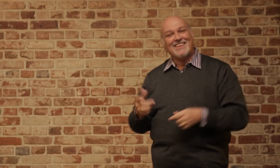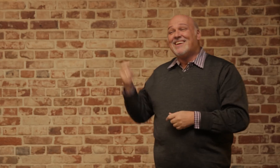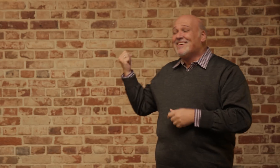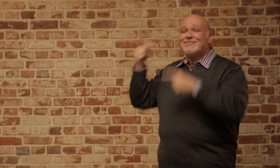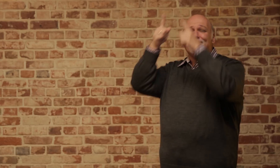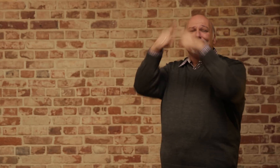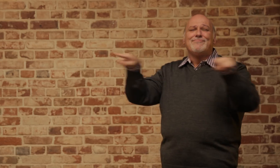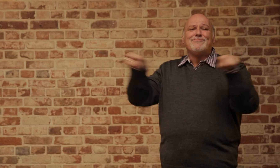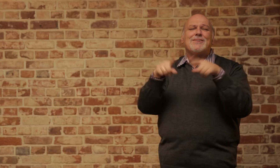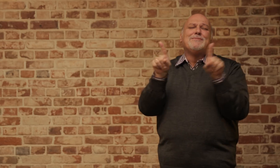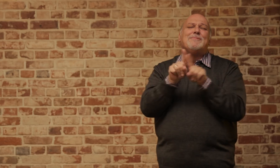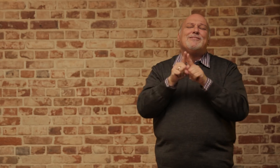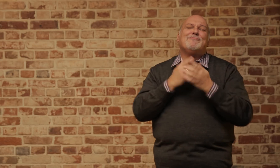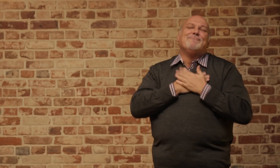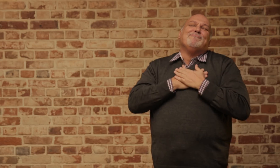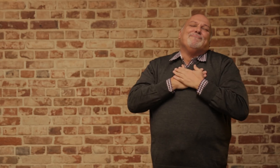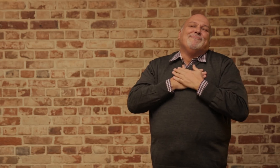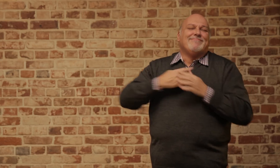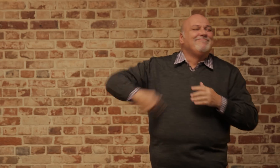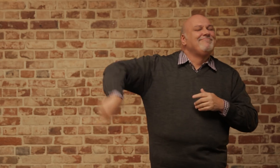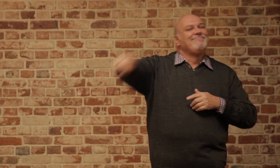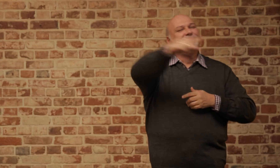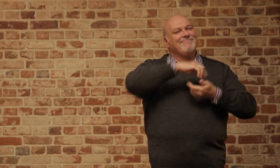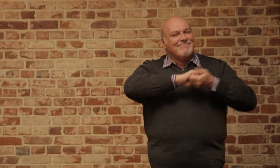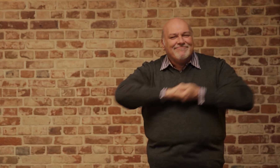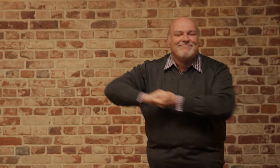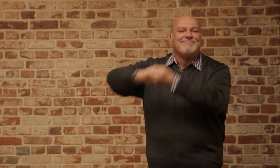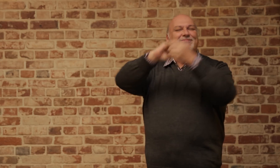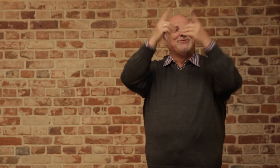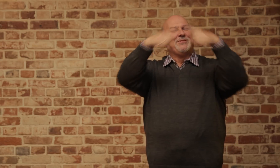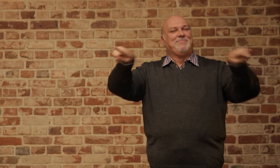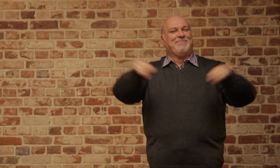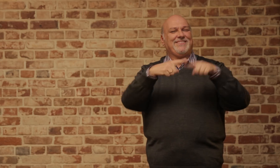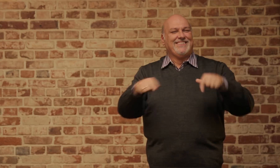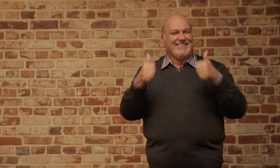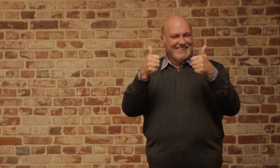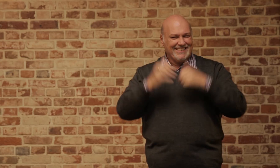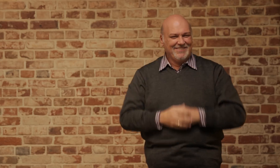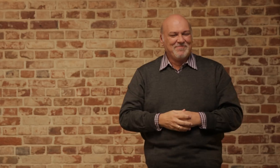Christmas is a time of love and coming together.